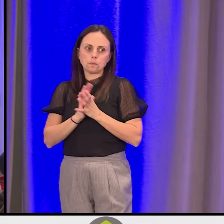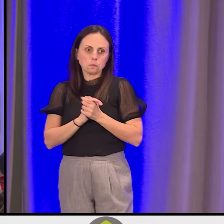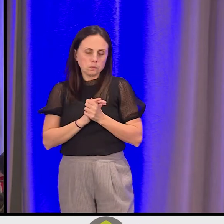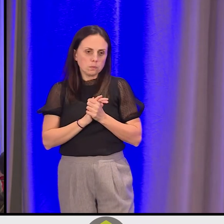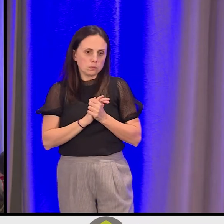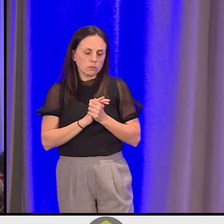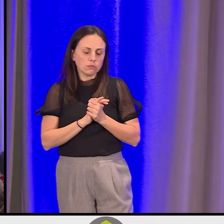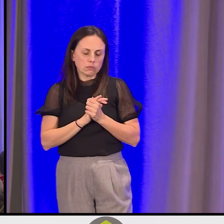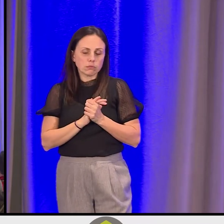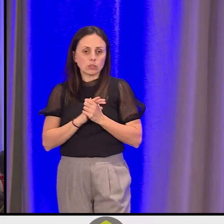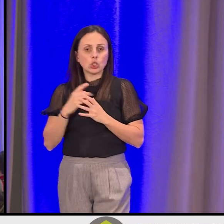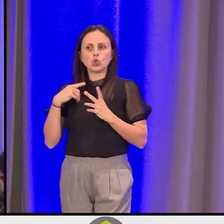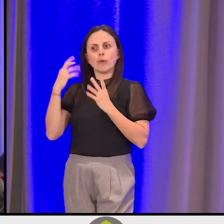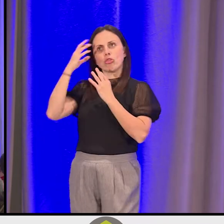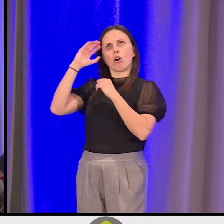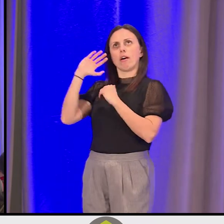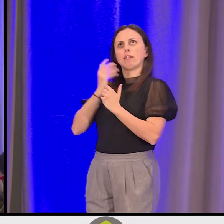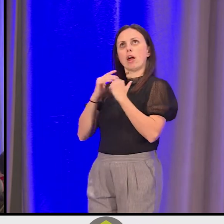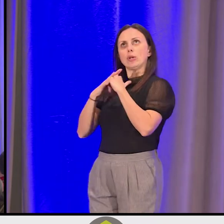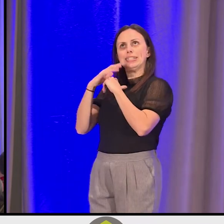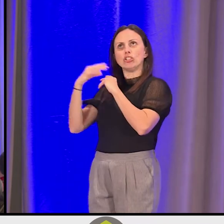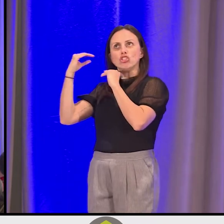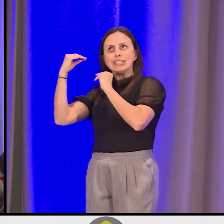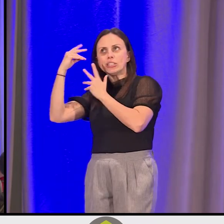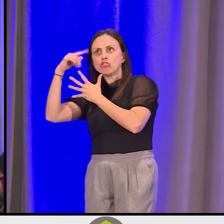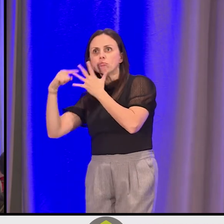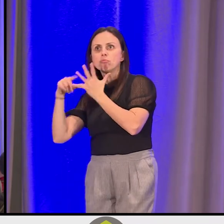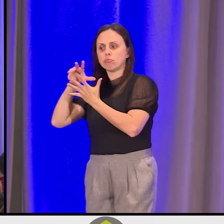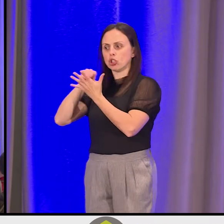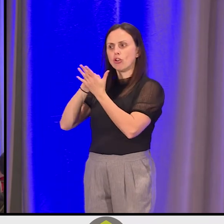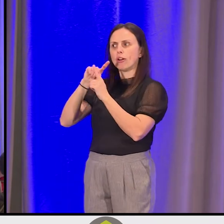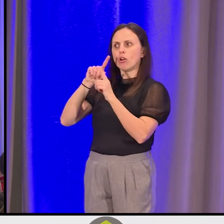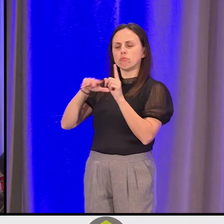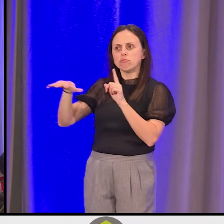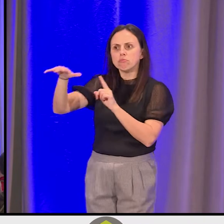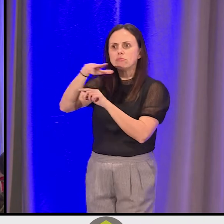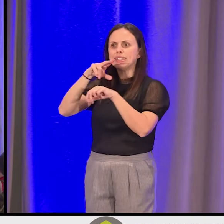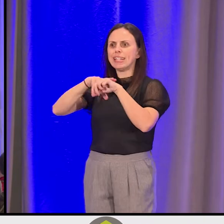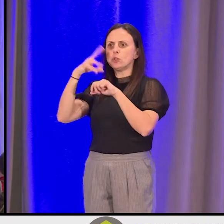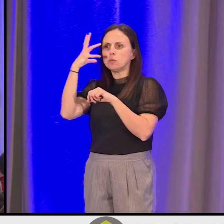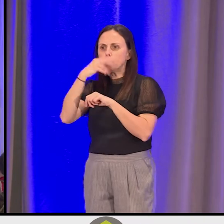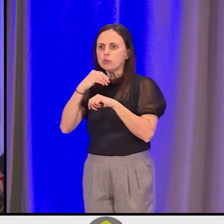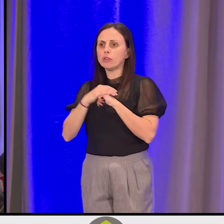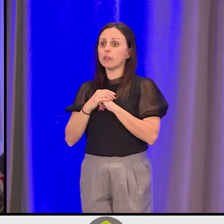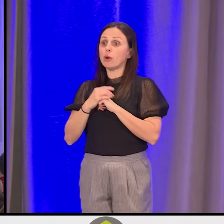when we thought about our teachings and the beautiful expressions of nature, which of each -- we think of nature